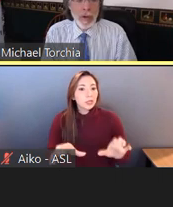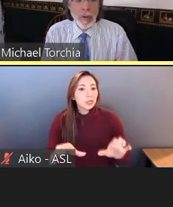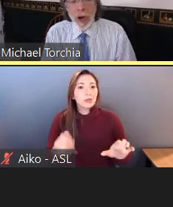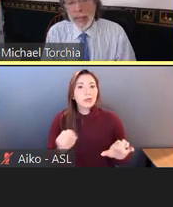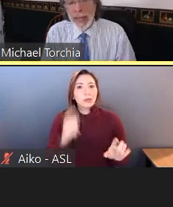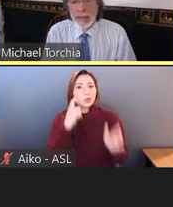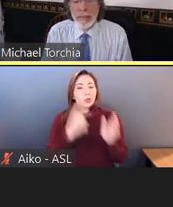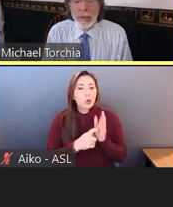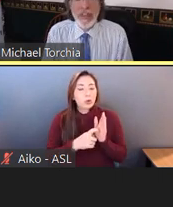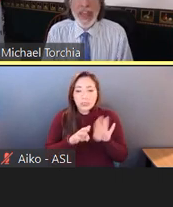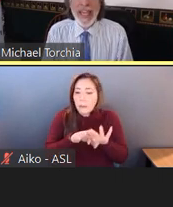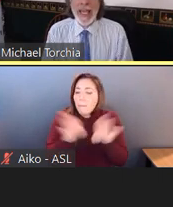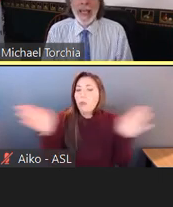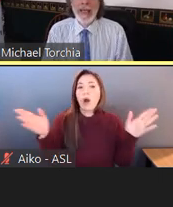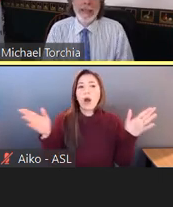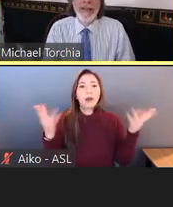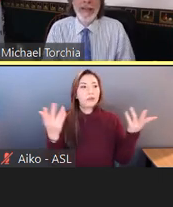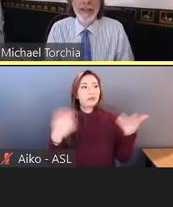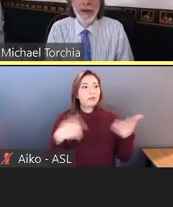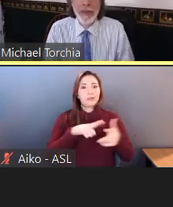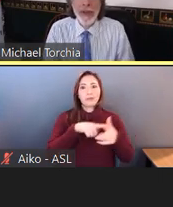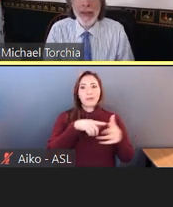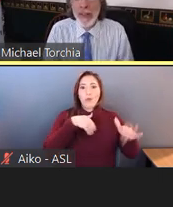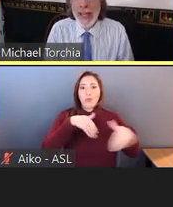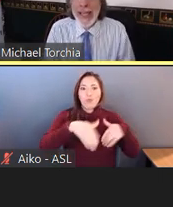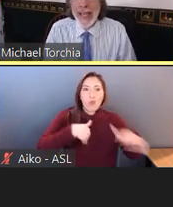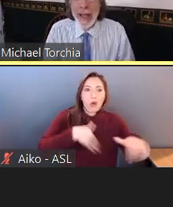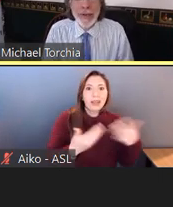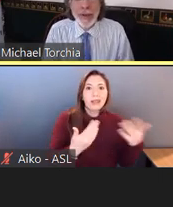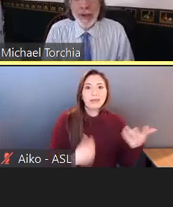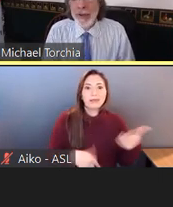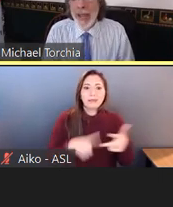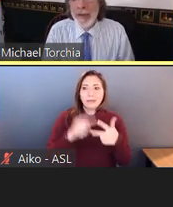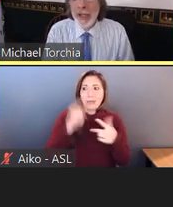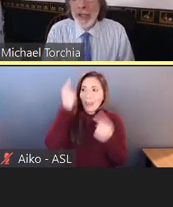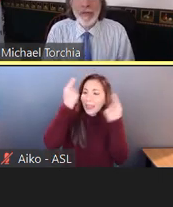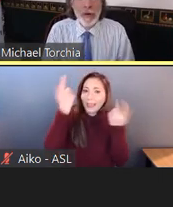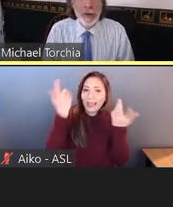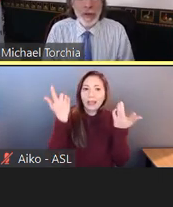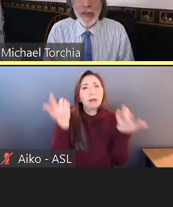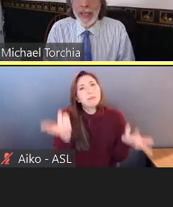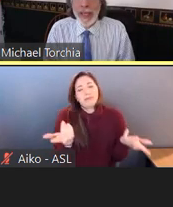walking, thinking-- thinking, do we have to go any further than thinking?